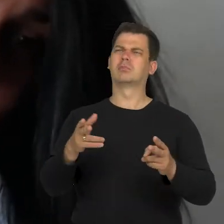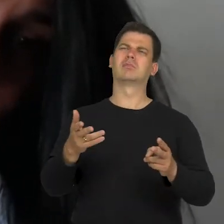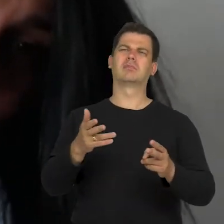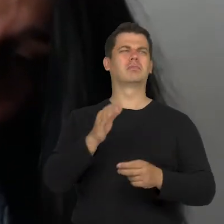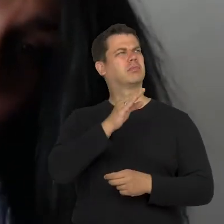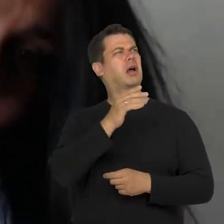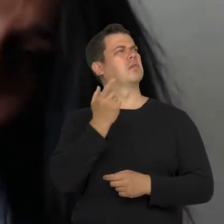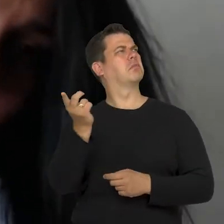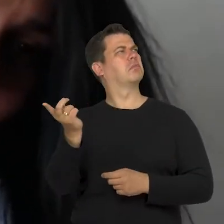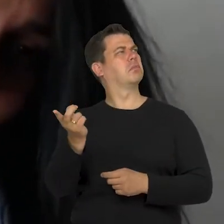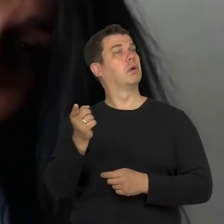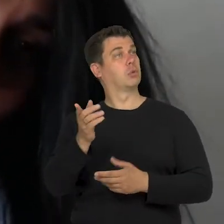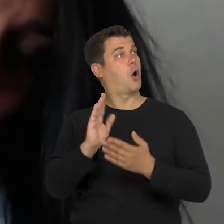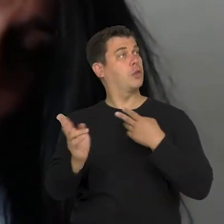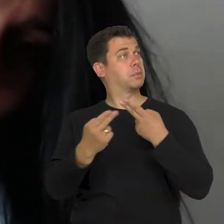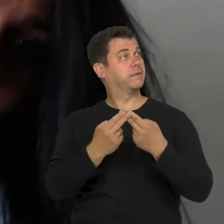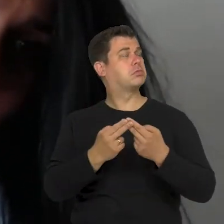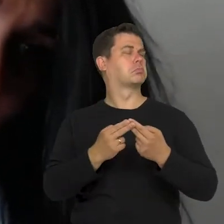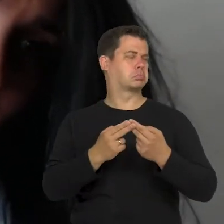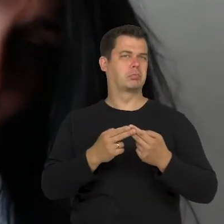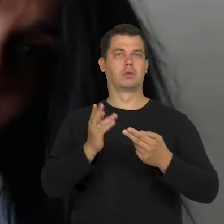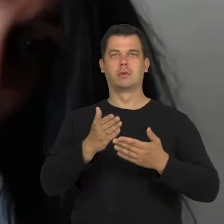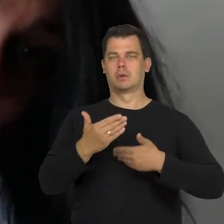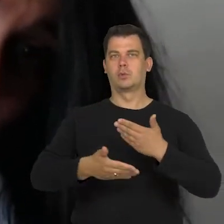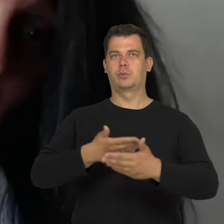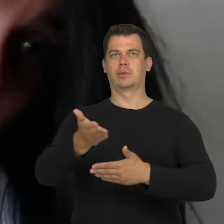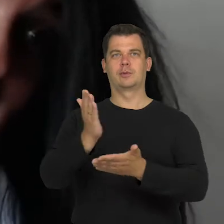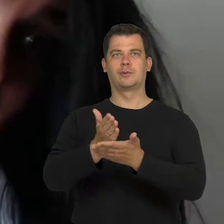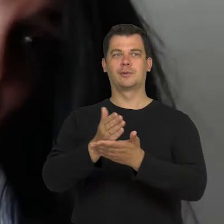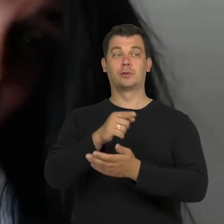That look, which children use has a lot to do with learning.